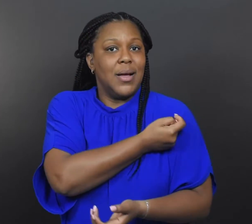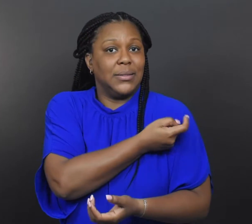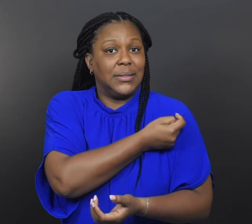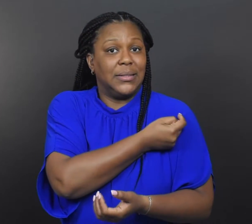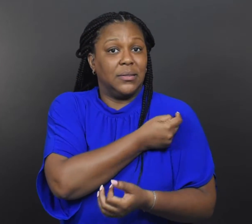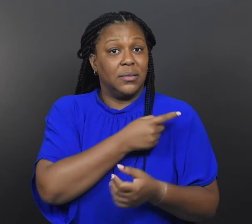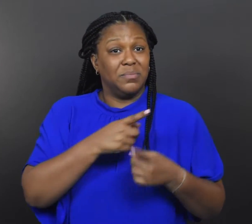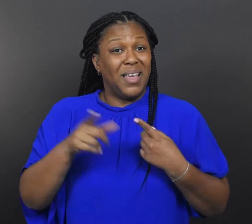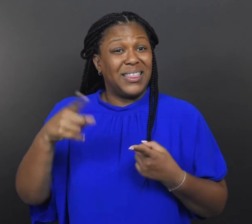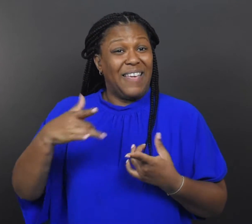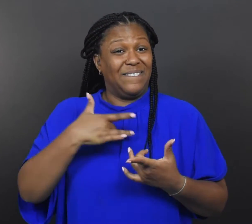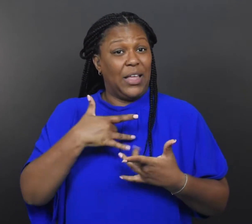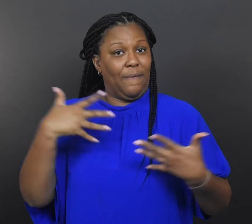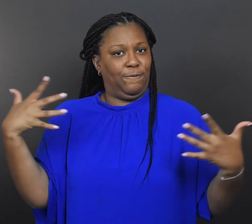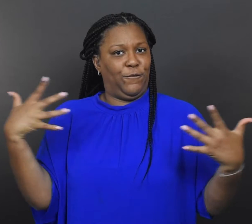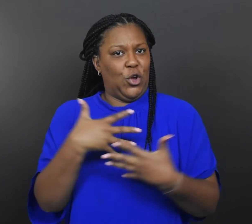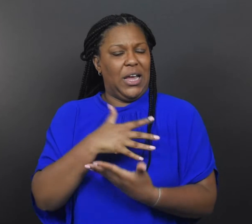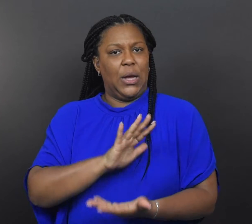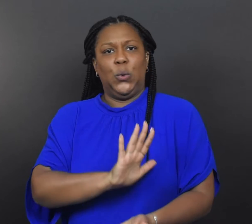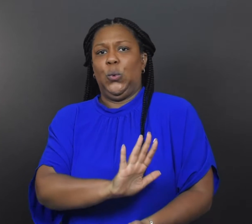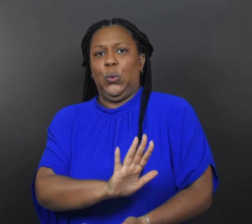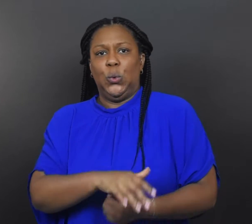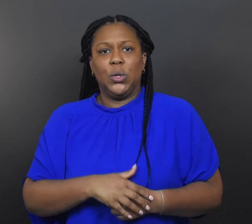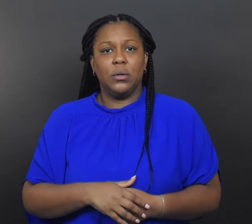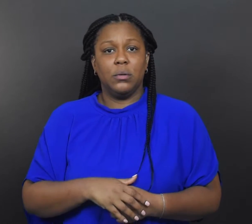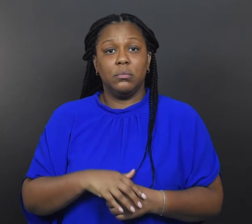of them.